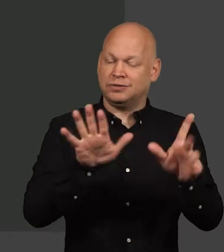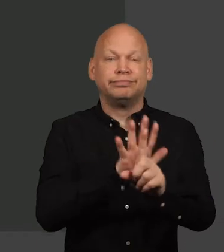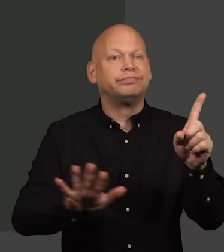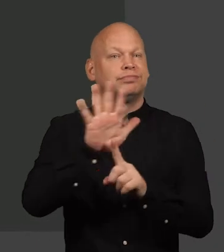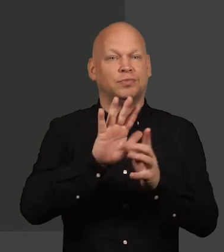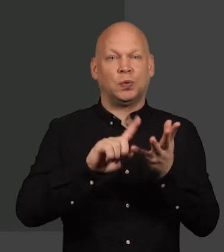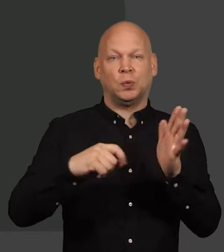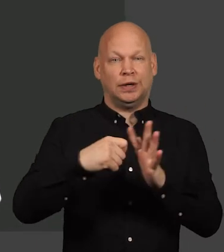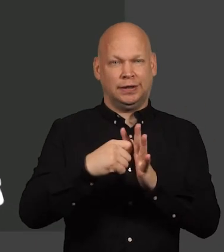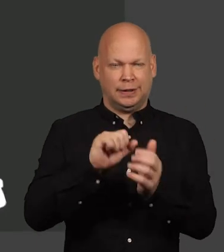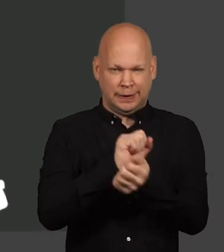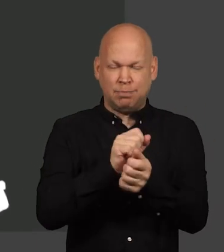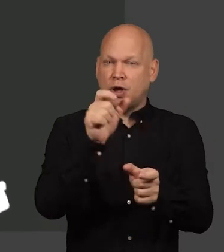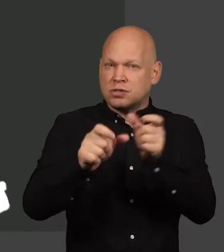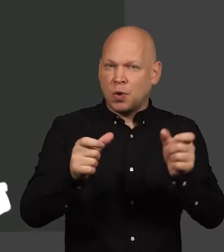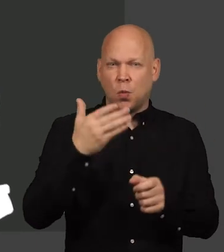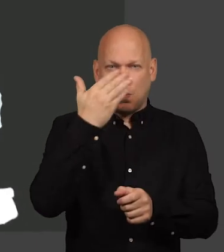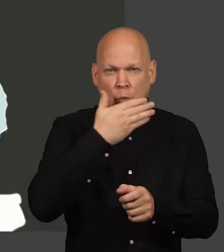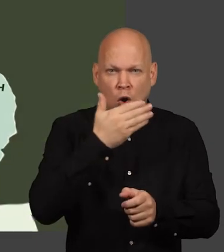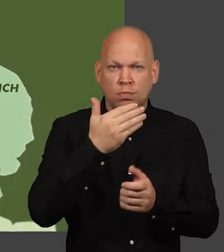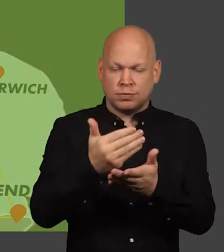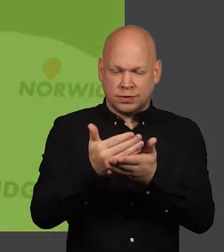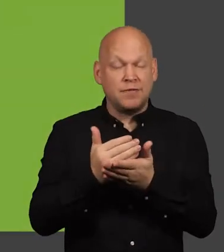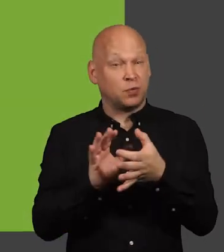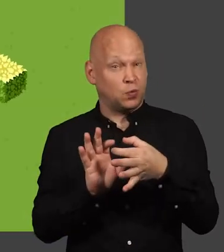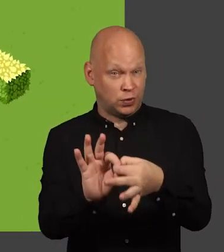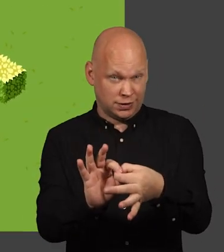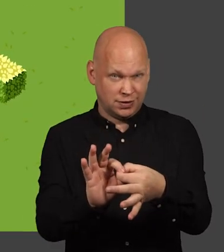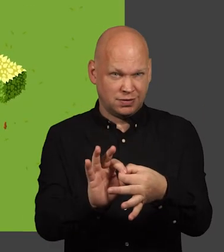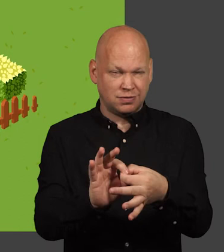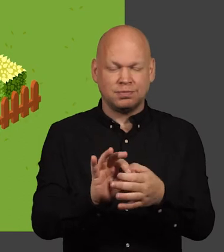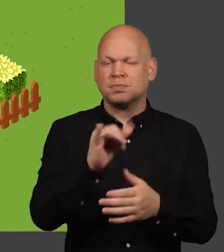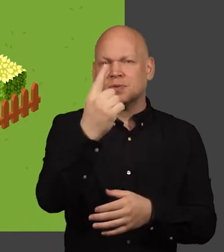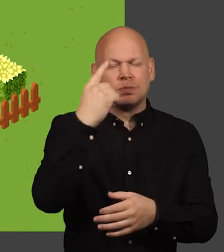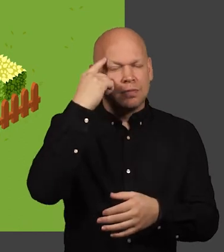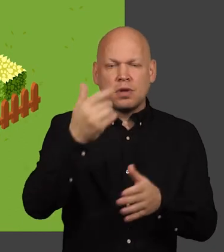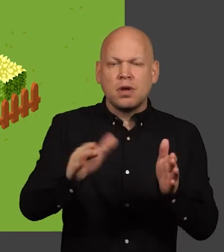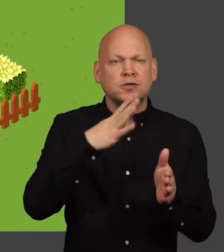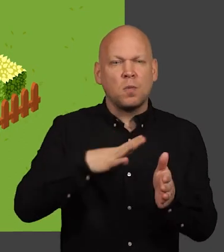in the uk keeping our customers warm safe and connected are you planning to dig on your property